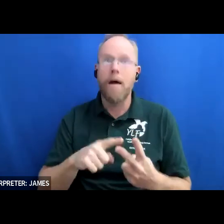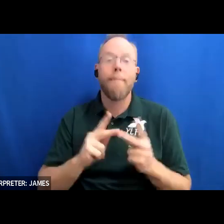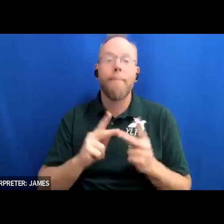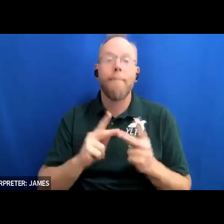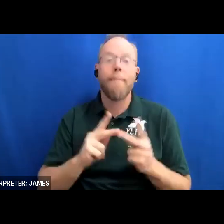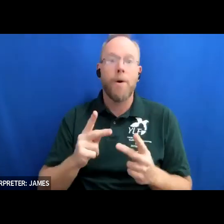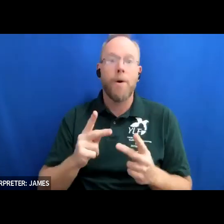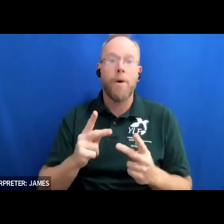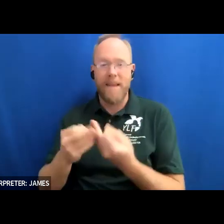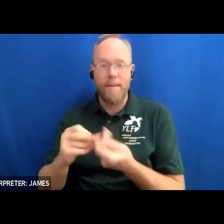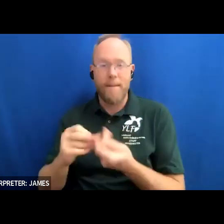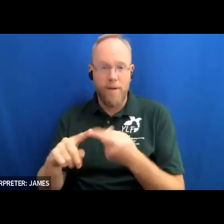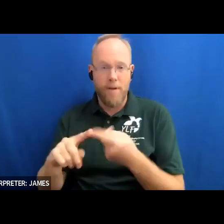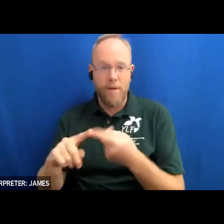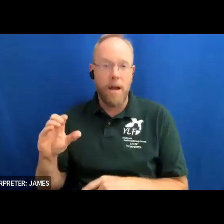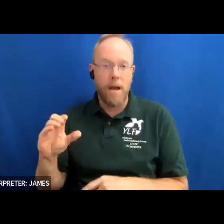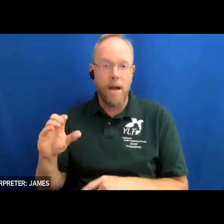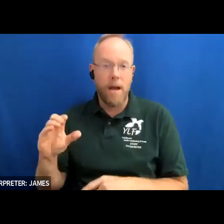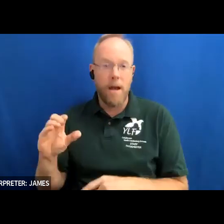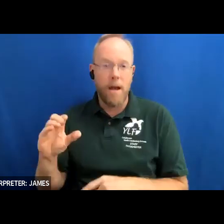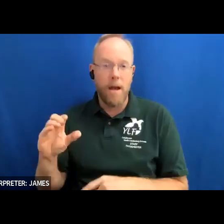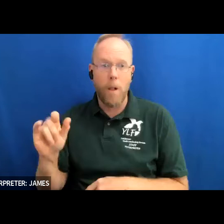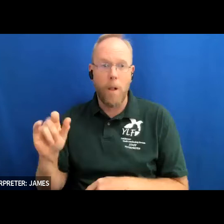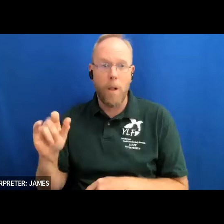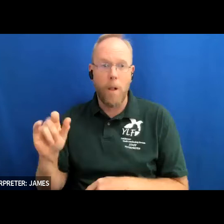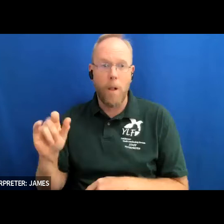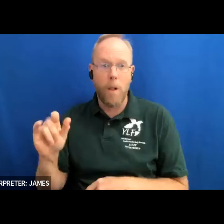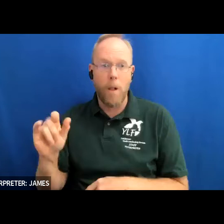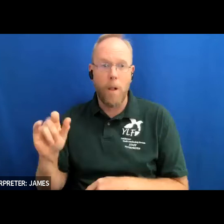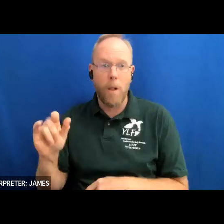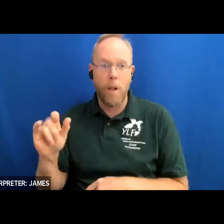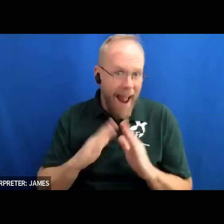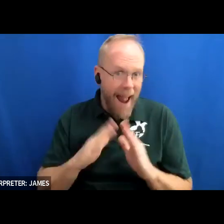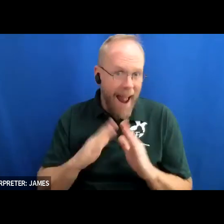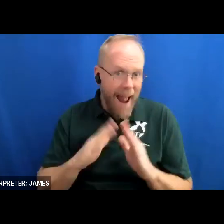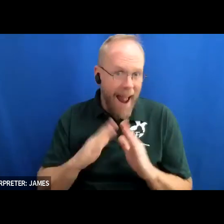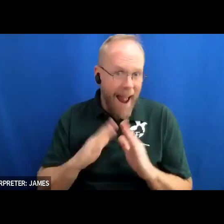and stayed at our house they invited mom and i and sister kaylee to attend